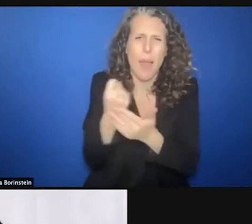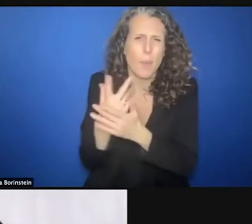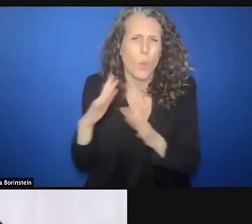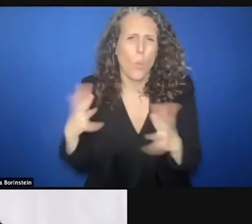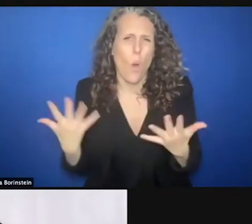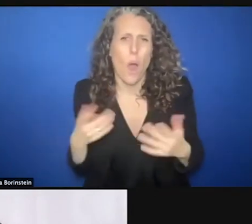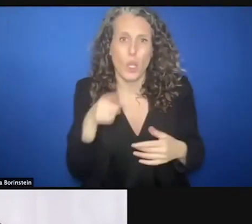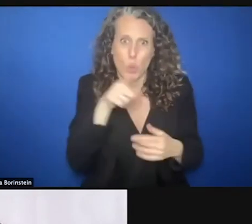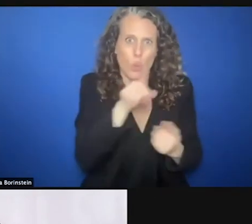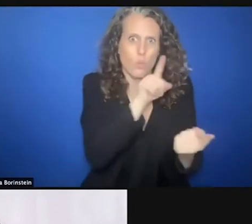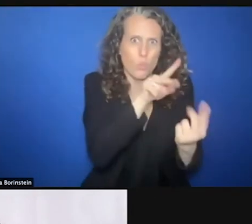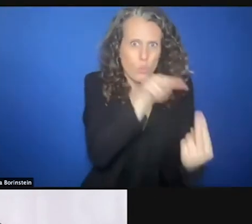working with. >>